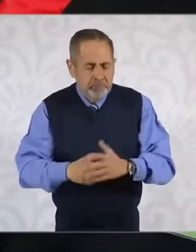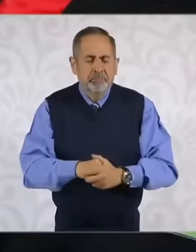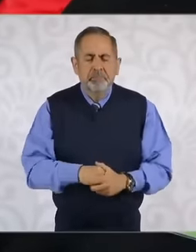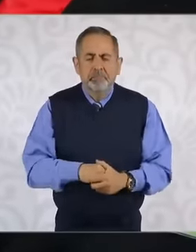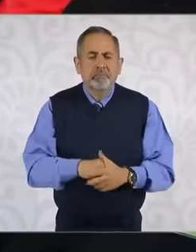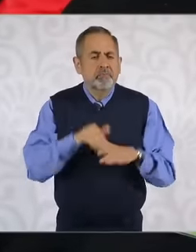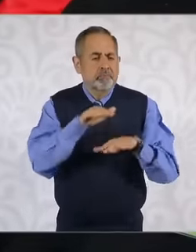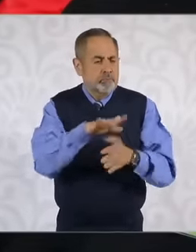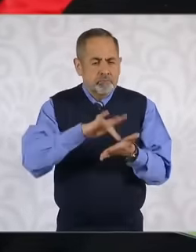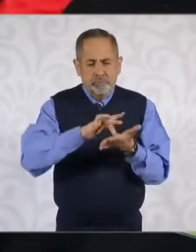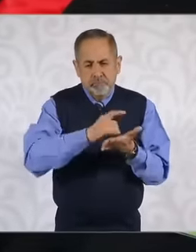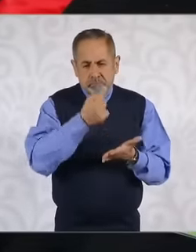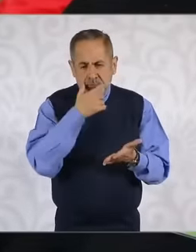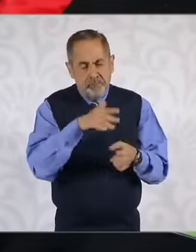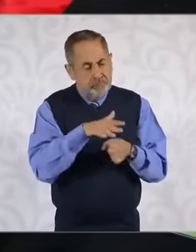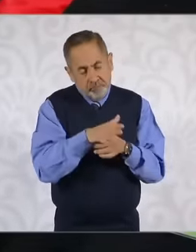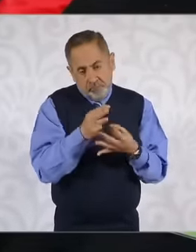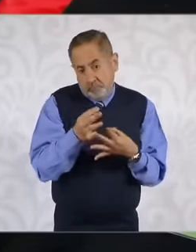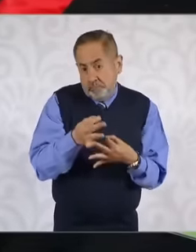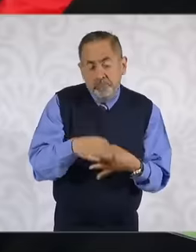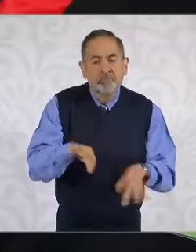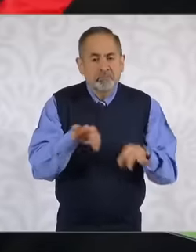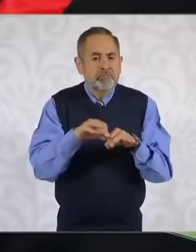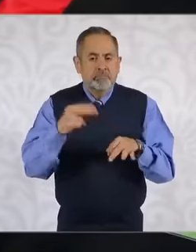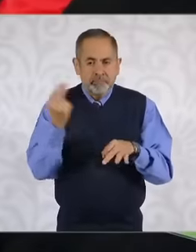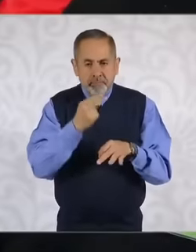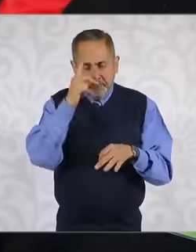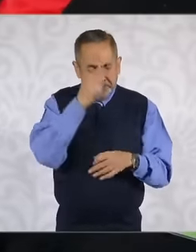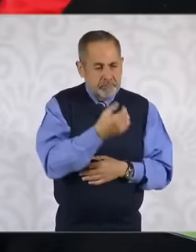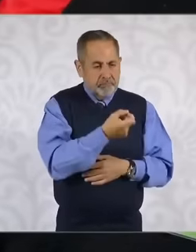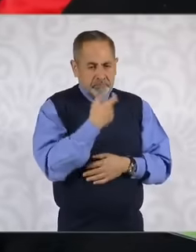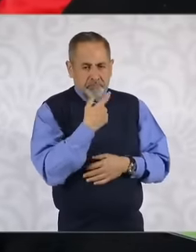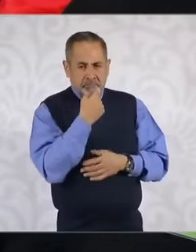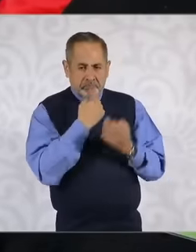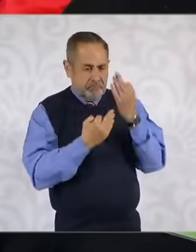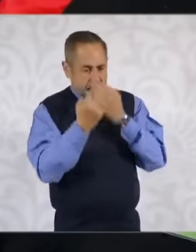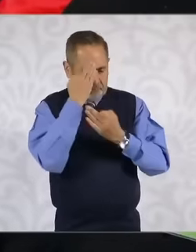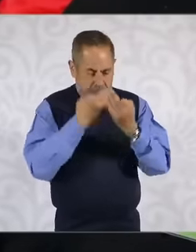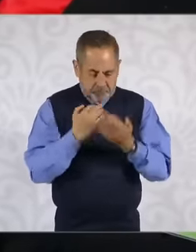which is a key piece precisely for the treatment of a disease in a patient,